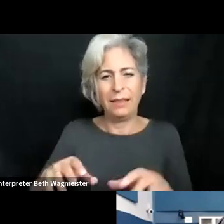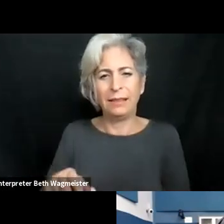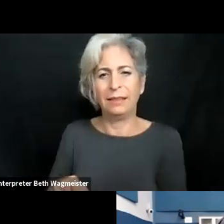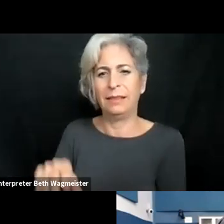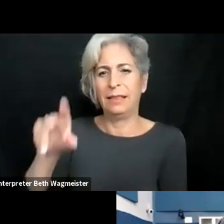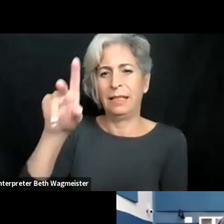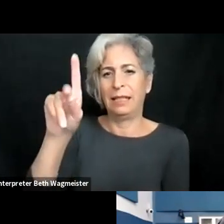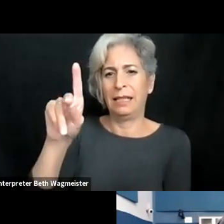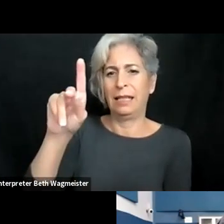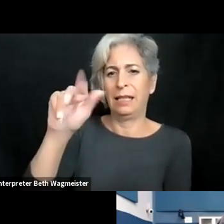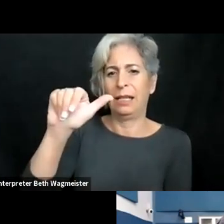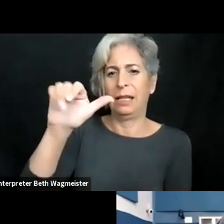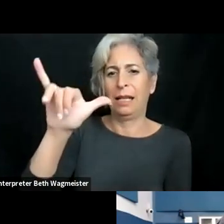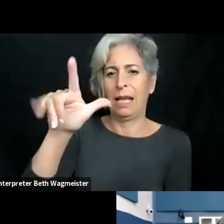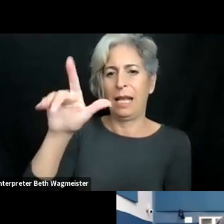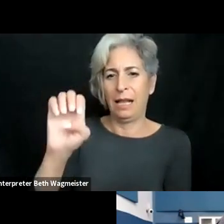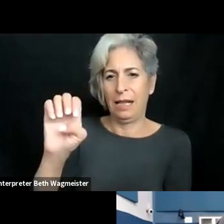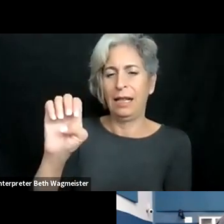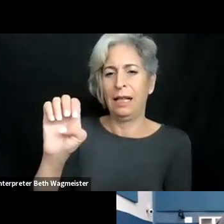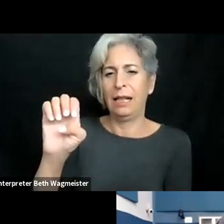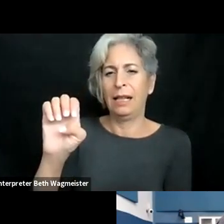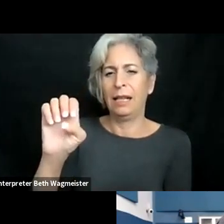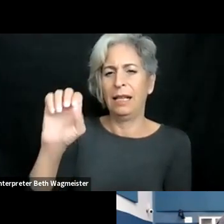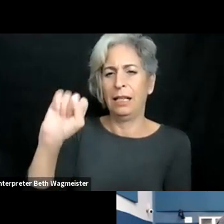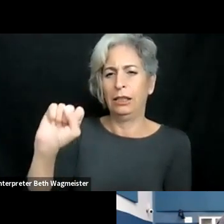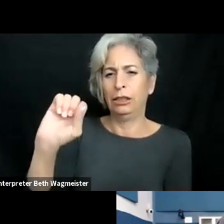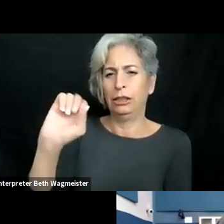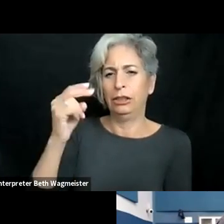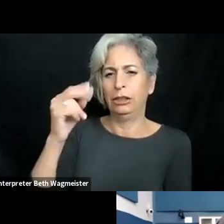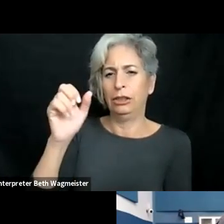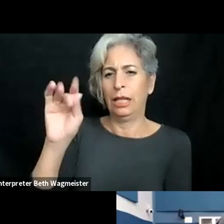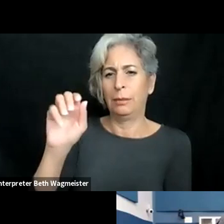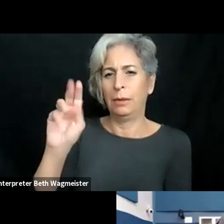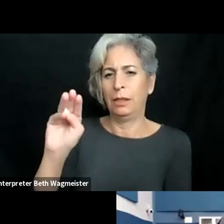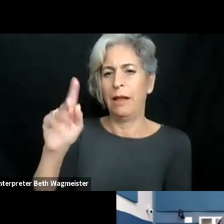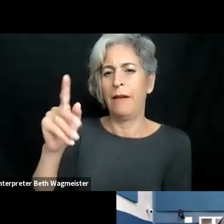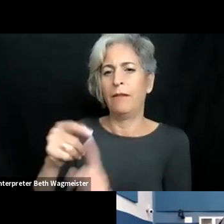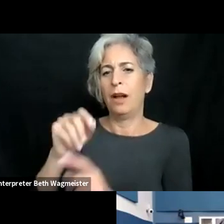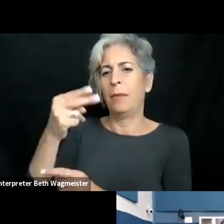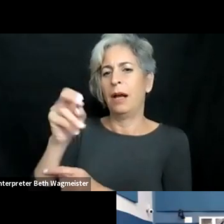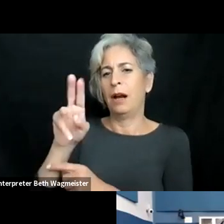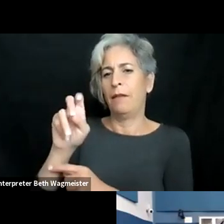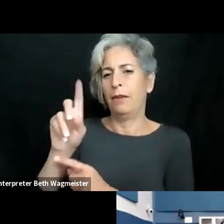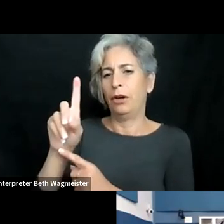very much. Let me move on to our second